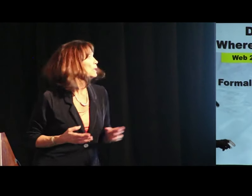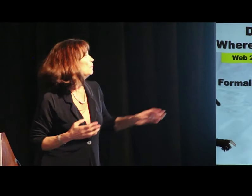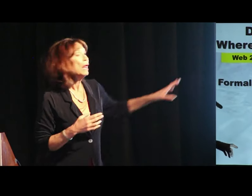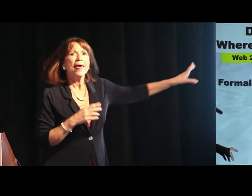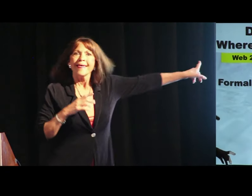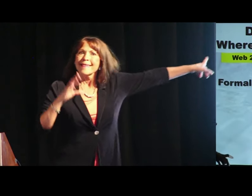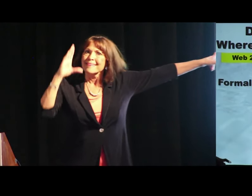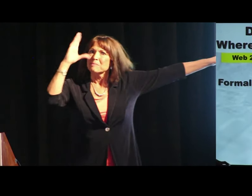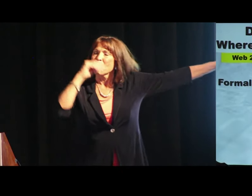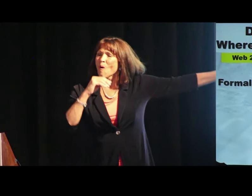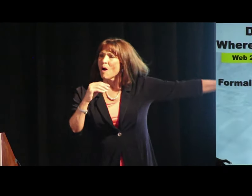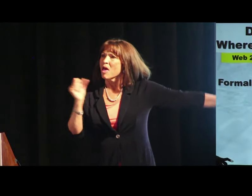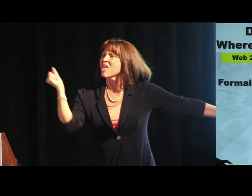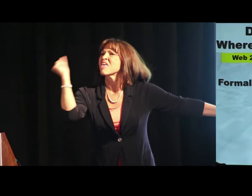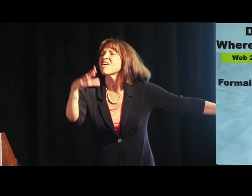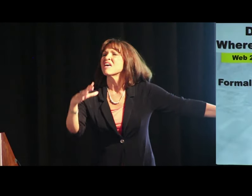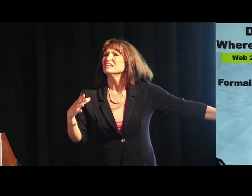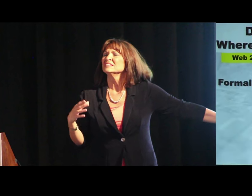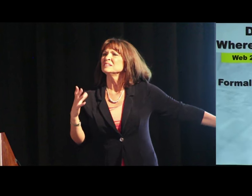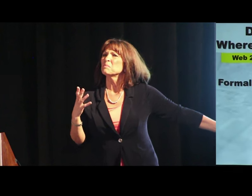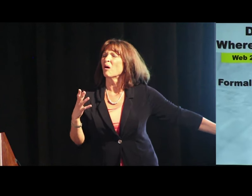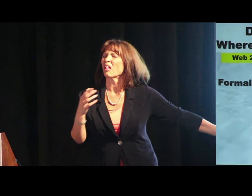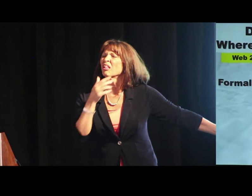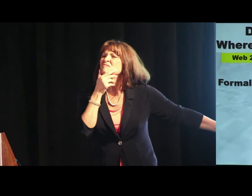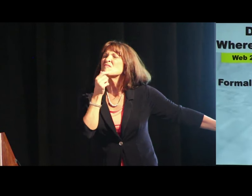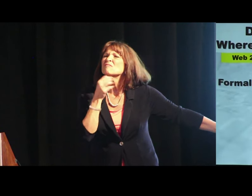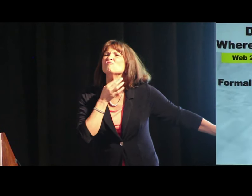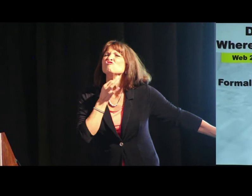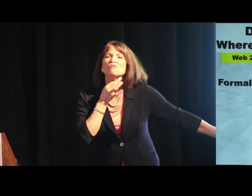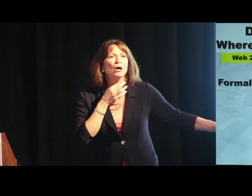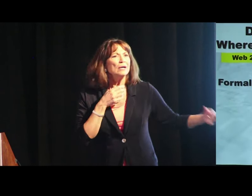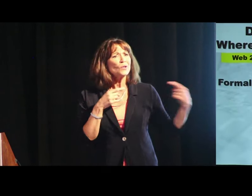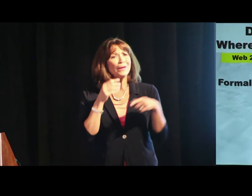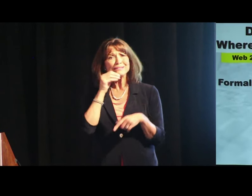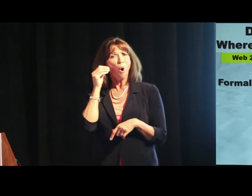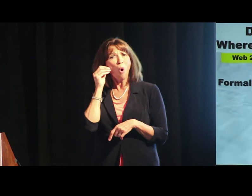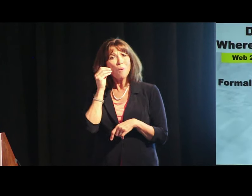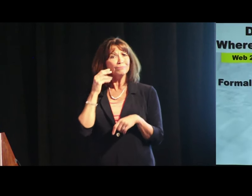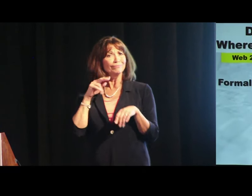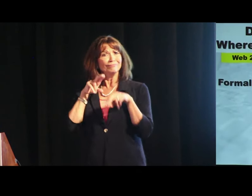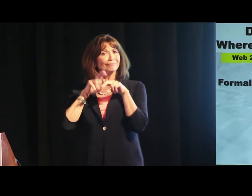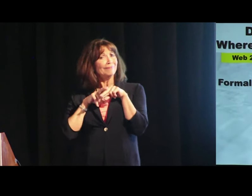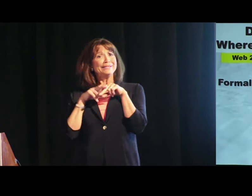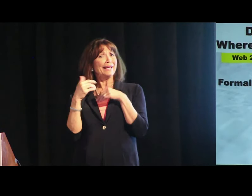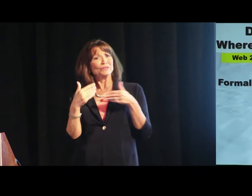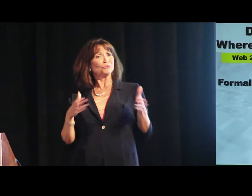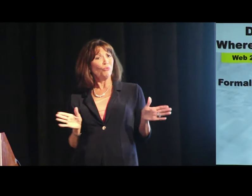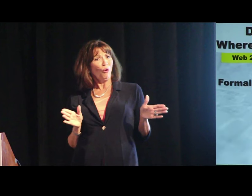But, anyway, that boy said, “Sybil, hmm, I'm curious.” So he's at home, sitting in his room,